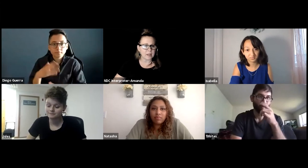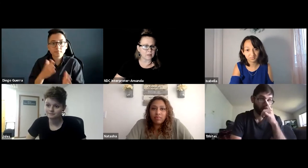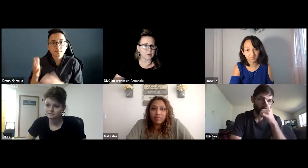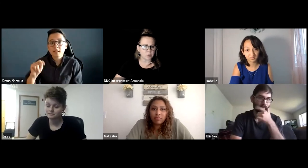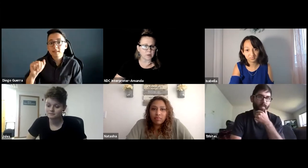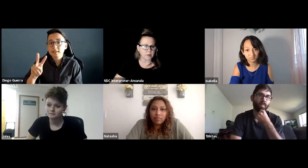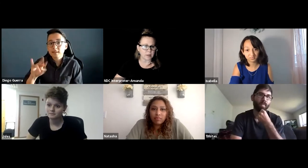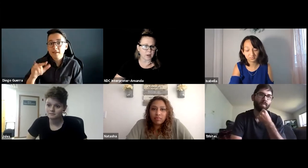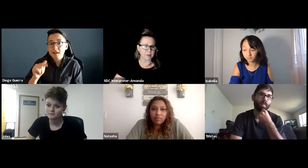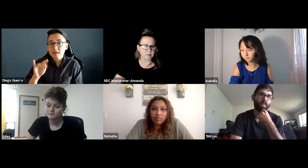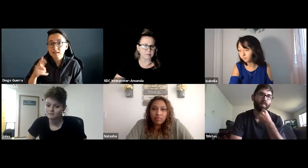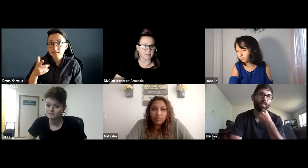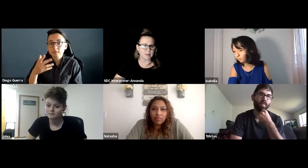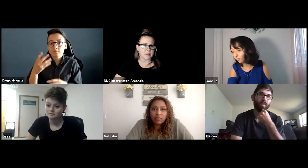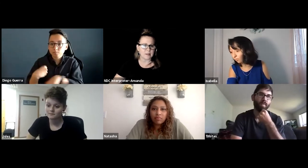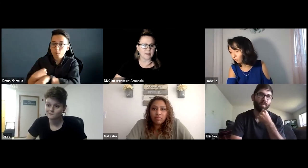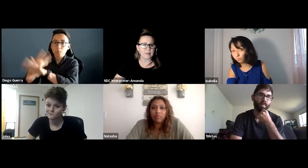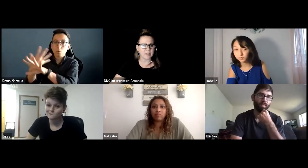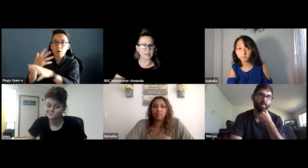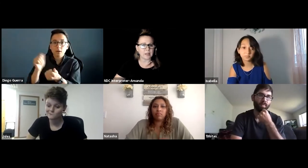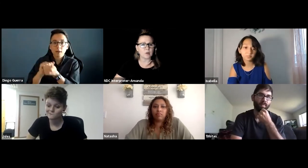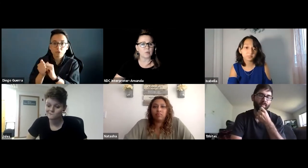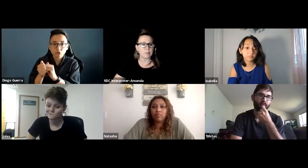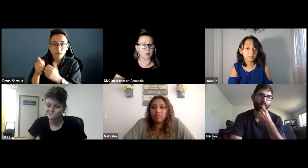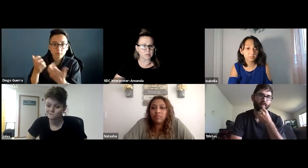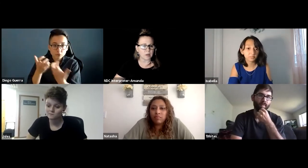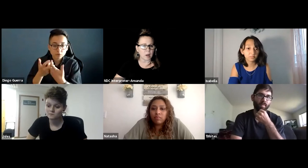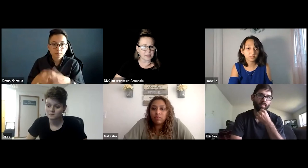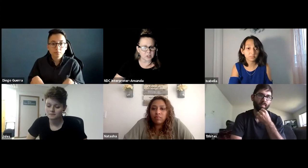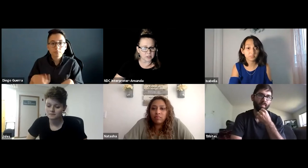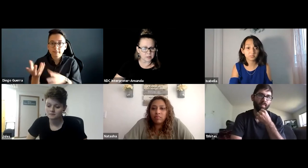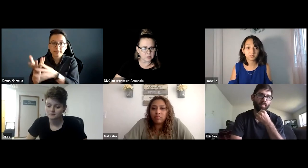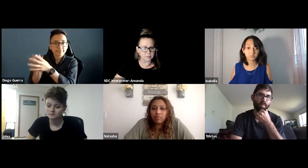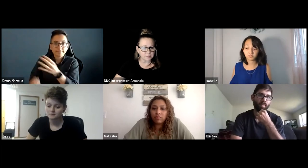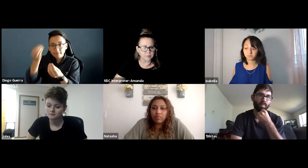the virtual learning environment, navigating remote accommodations,